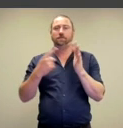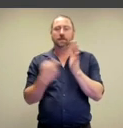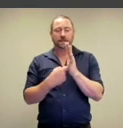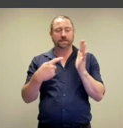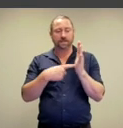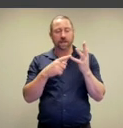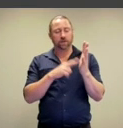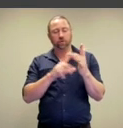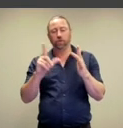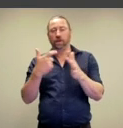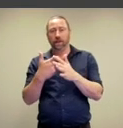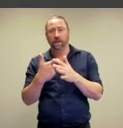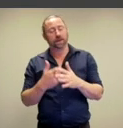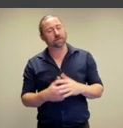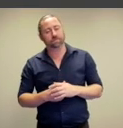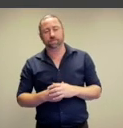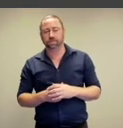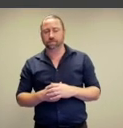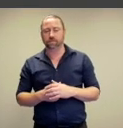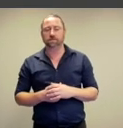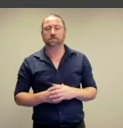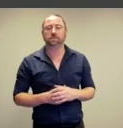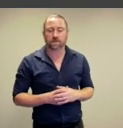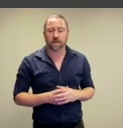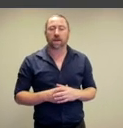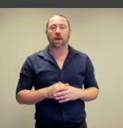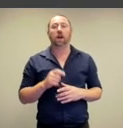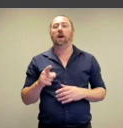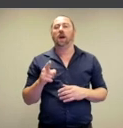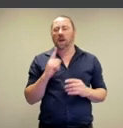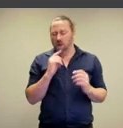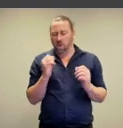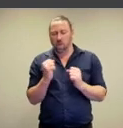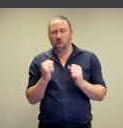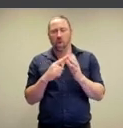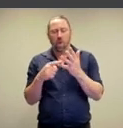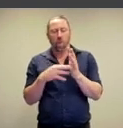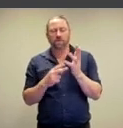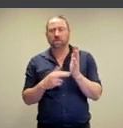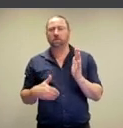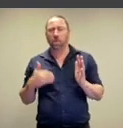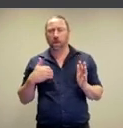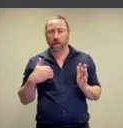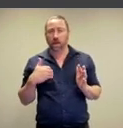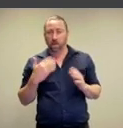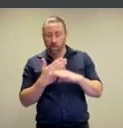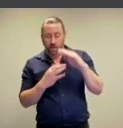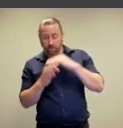Spencer Tunick, what a joy! Before the sun rose on a chilly autumn